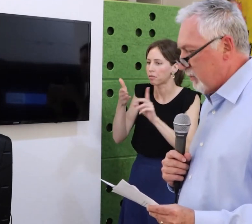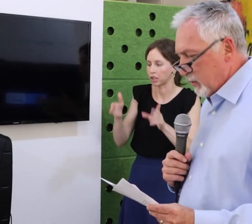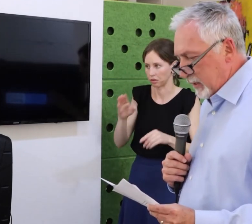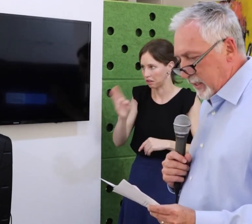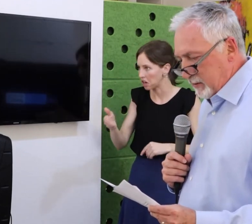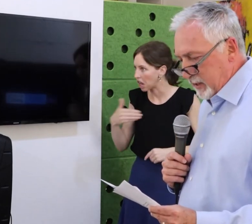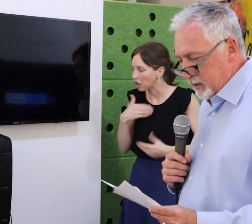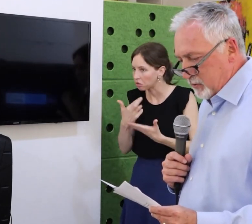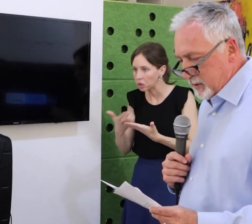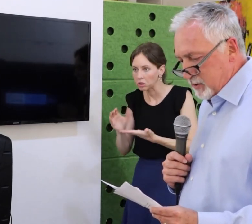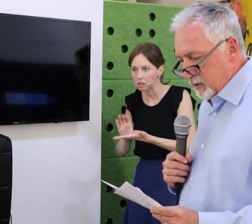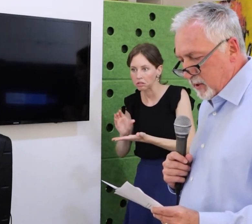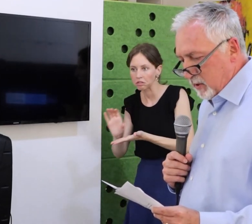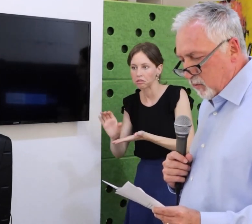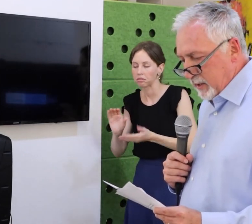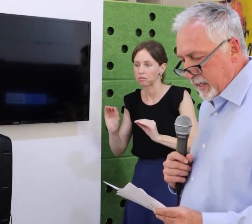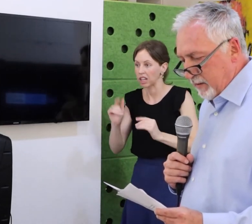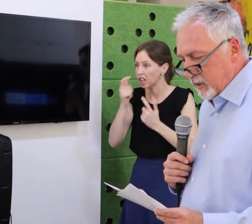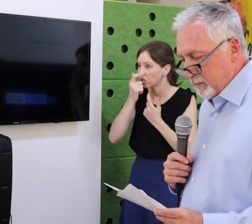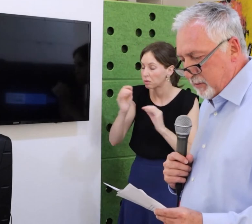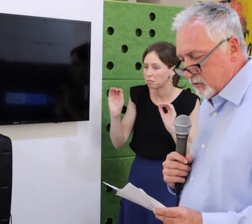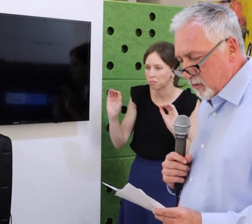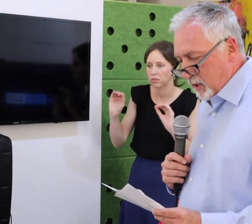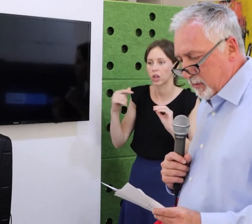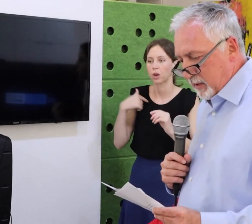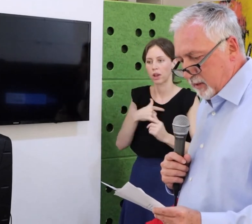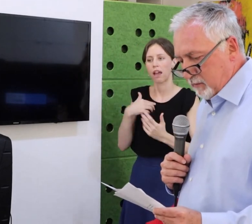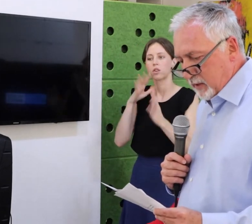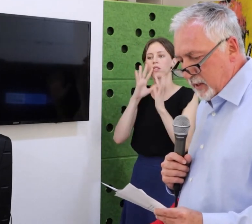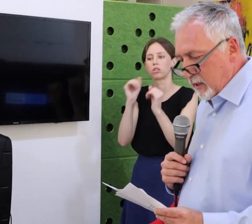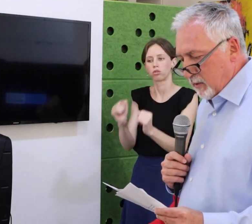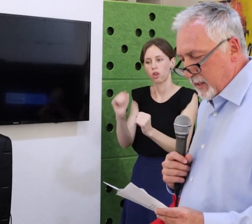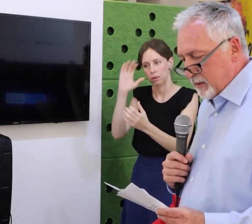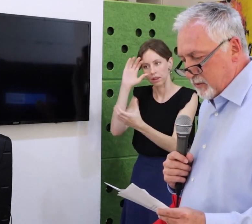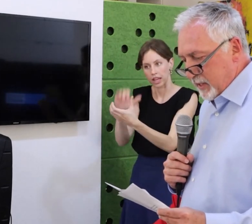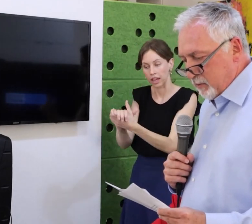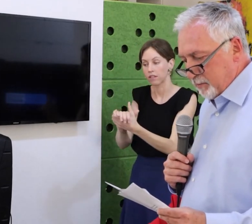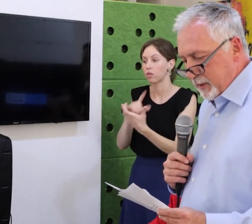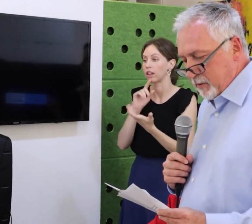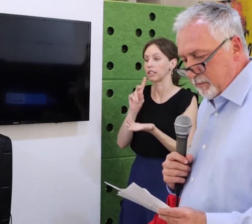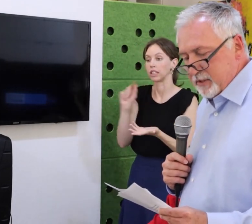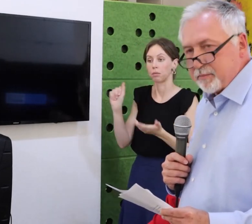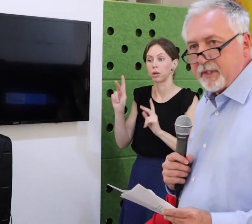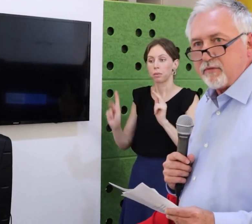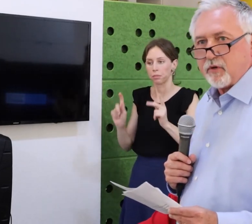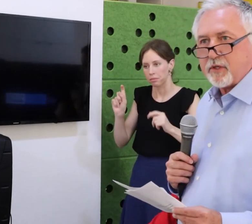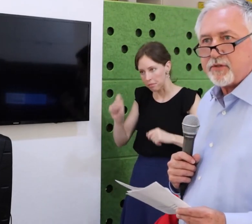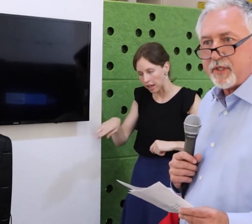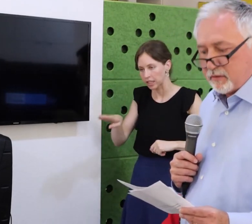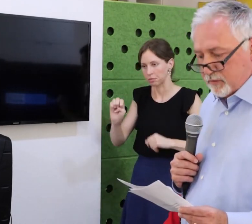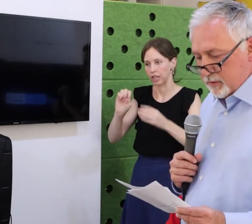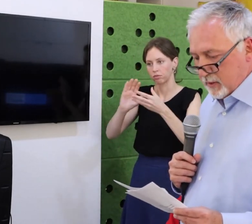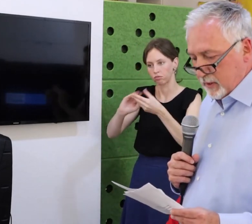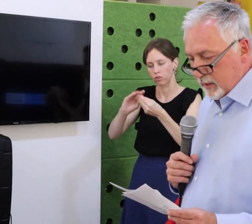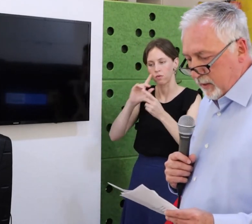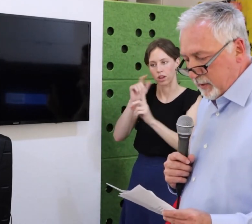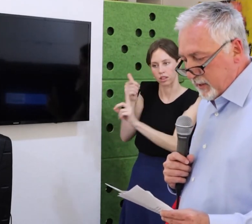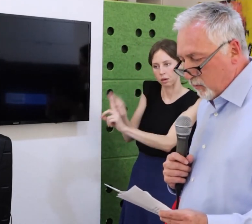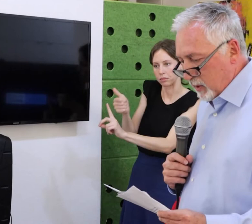The desire to give and make the world a better place. This is also typical of our 400 employees who have disabilities,